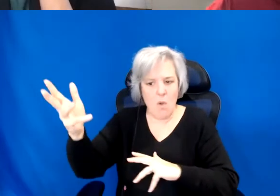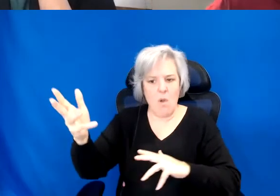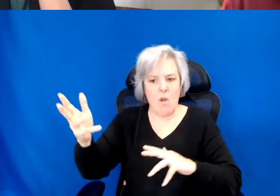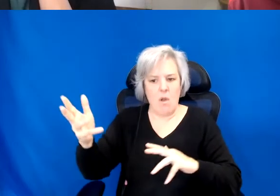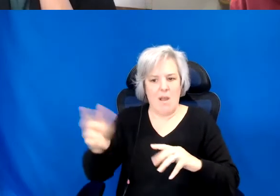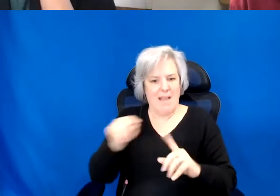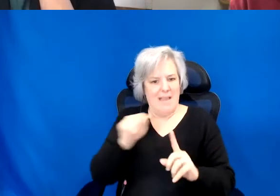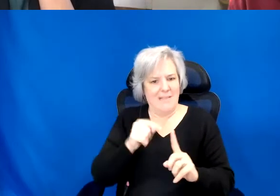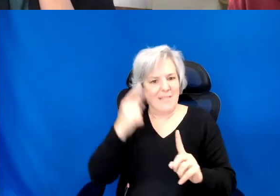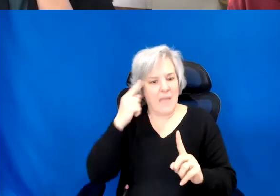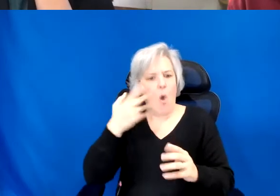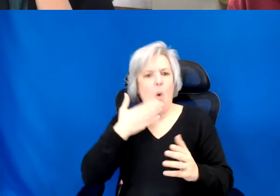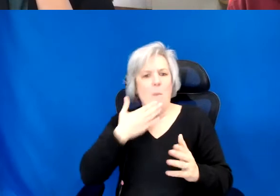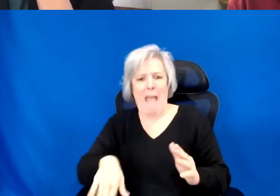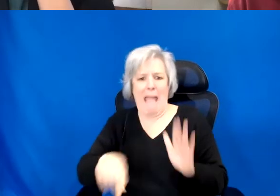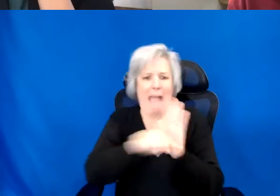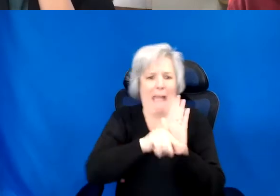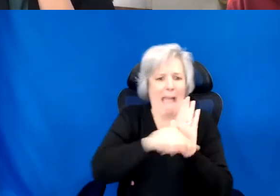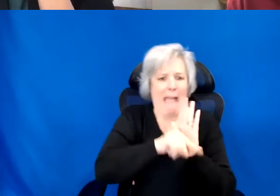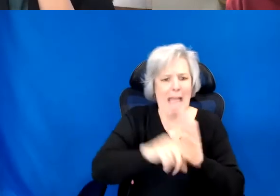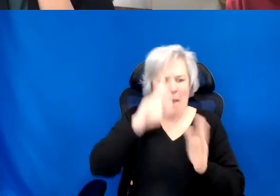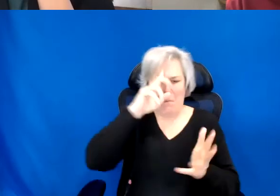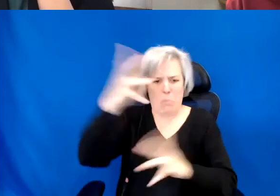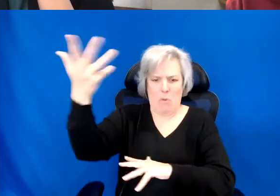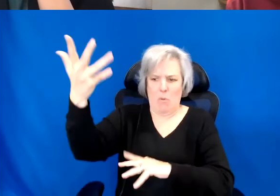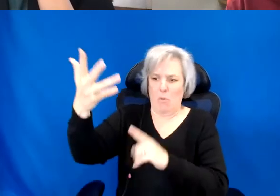bad but. And you know the fact that catastrophe, the